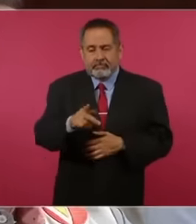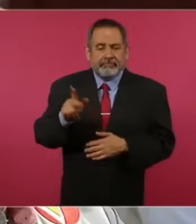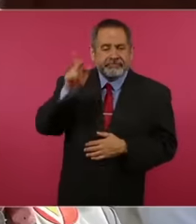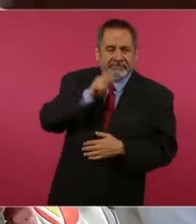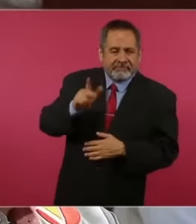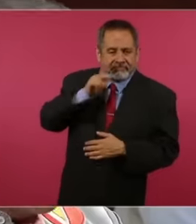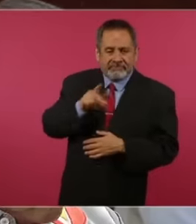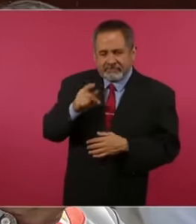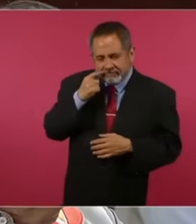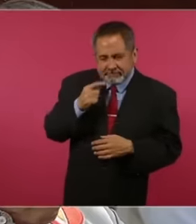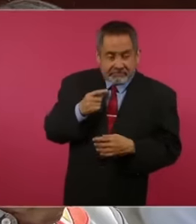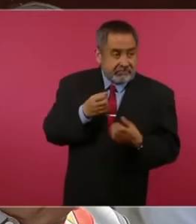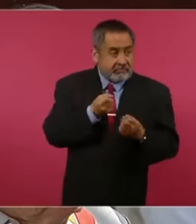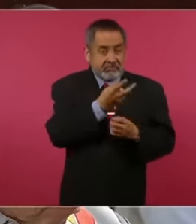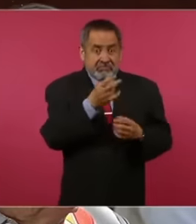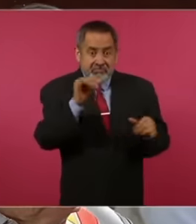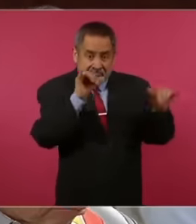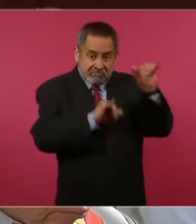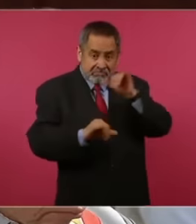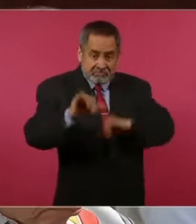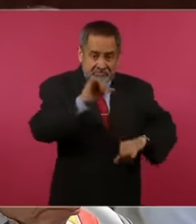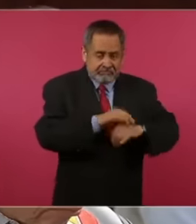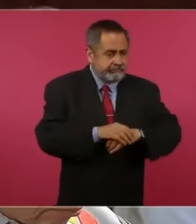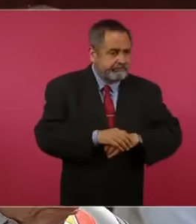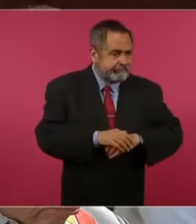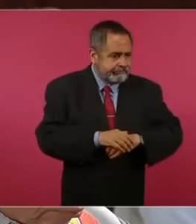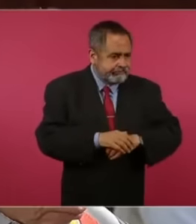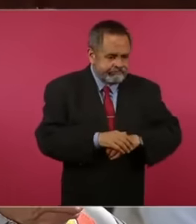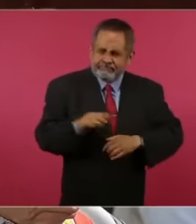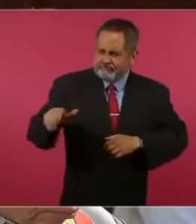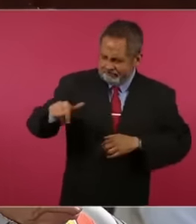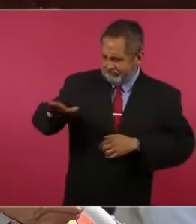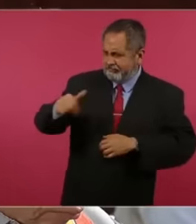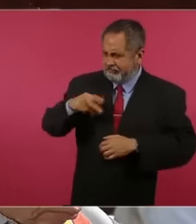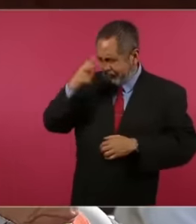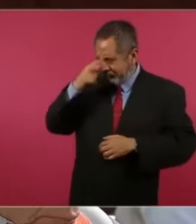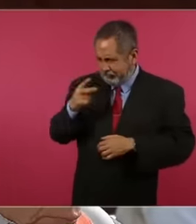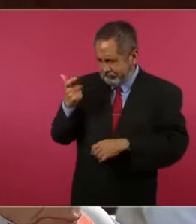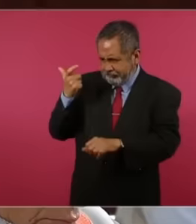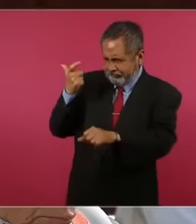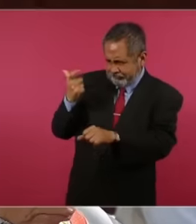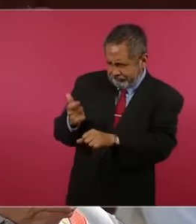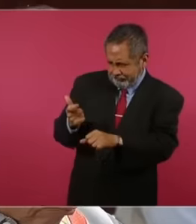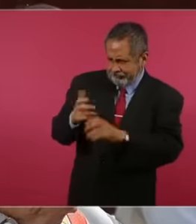There are many laboratories in Canada that are dedicated to hiring, especially because what they hire most are